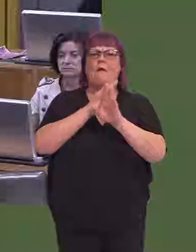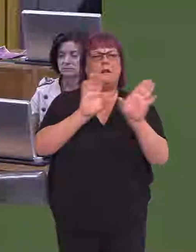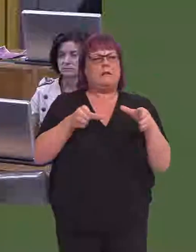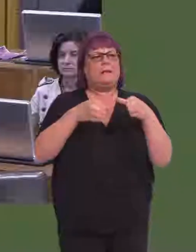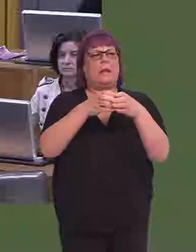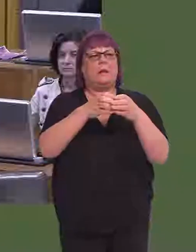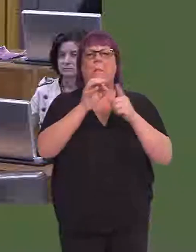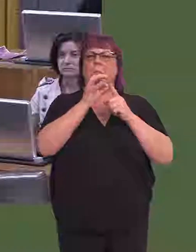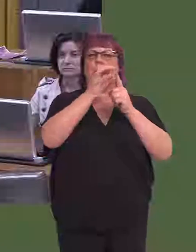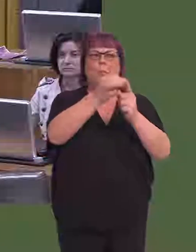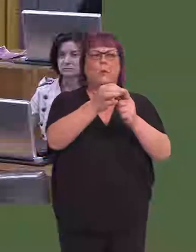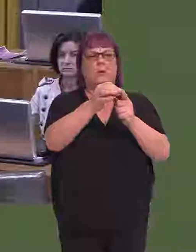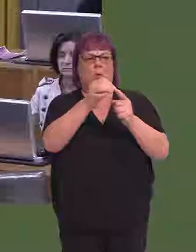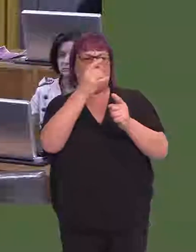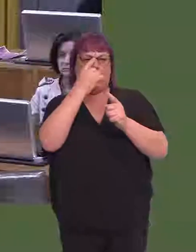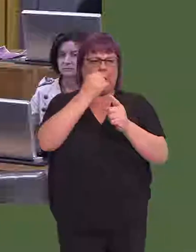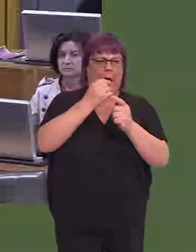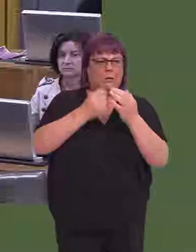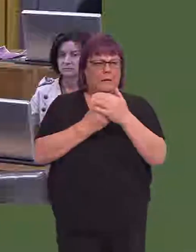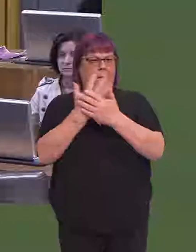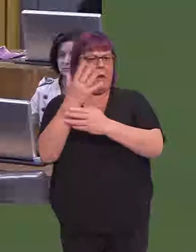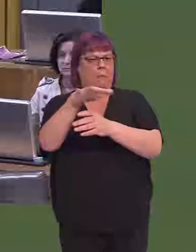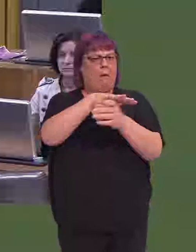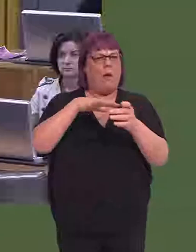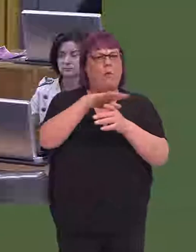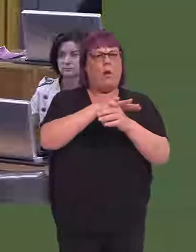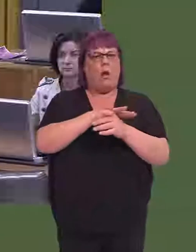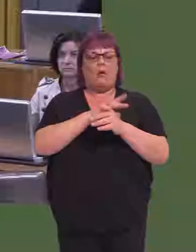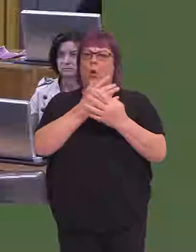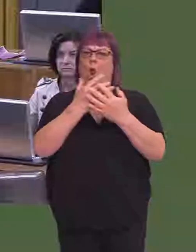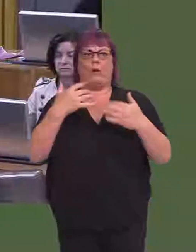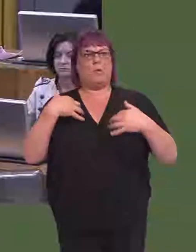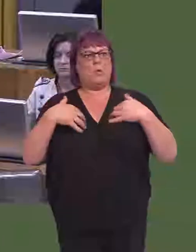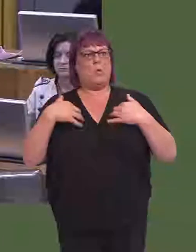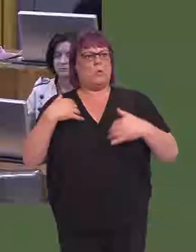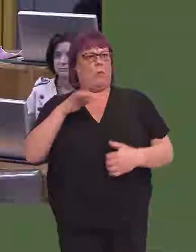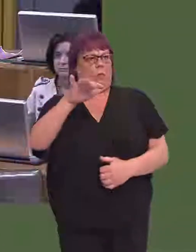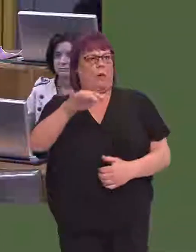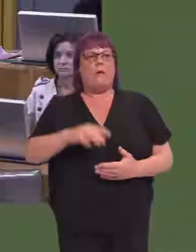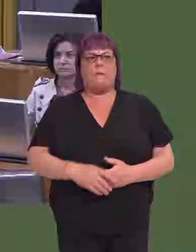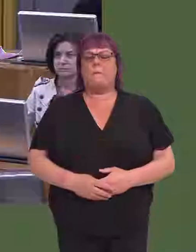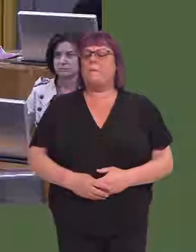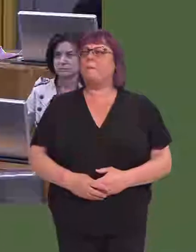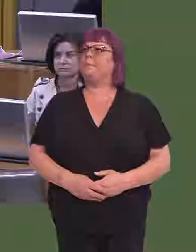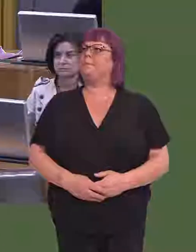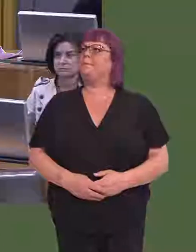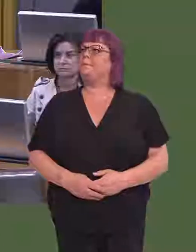sector proposals that will continue to develop the offer in the area. So, a great deal of interest and, of course, a great deal to offer, as far as Merthyr and